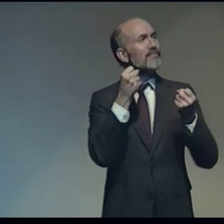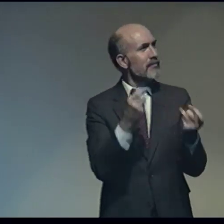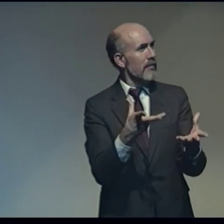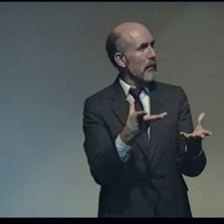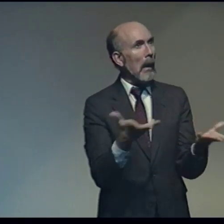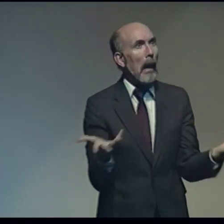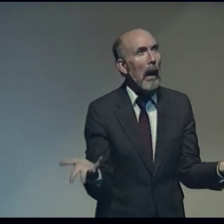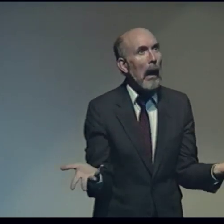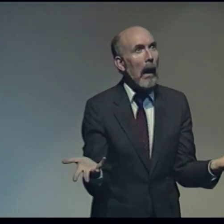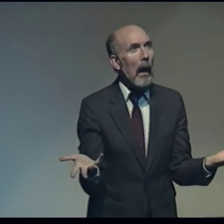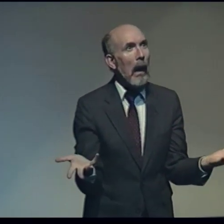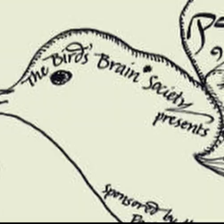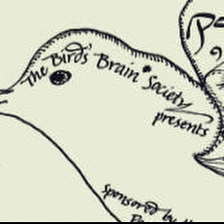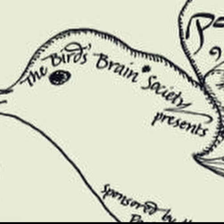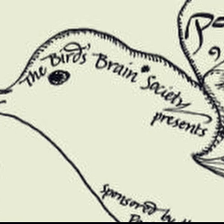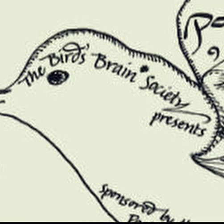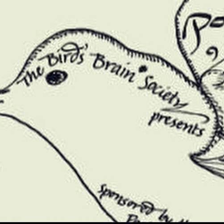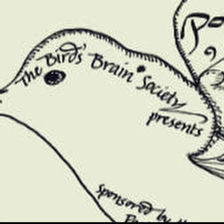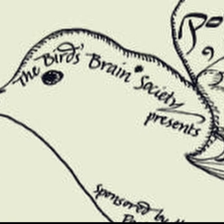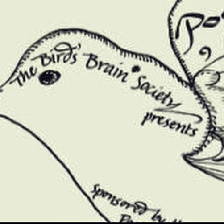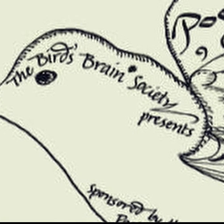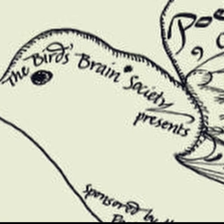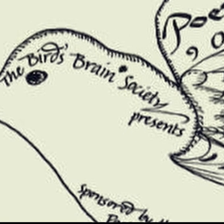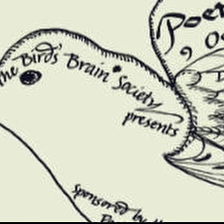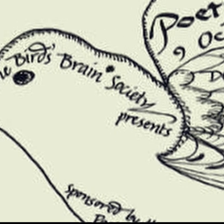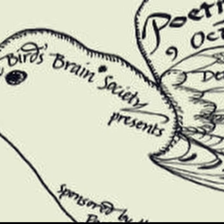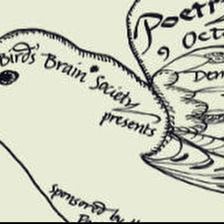and try to express it in my native language.